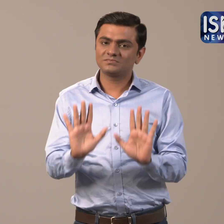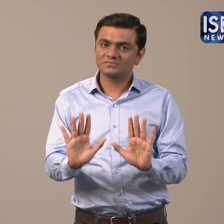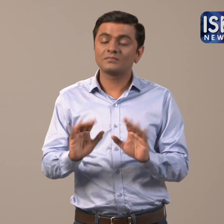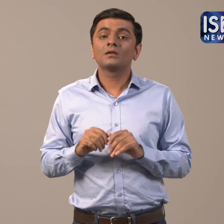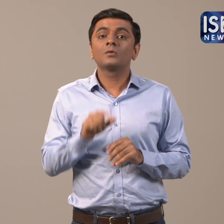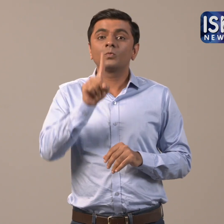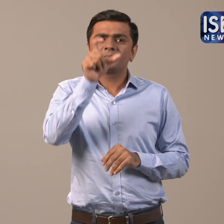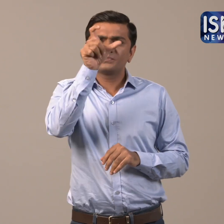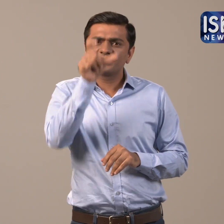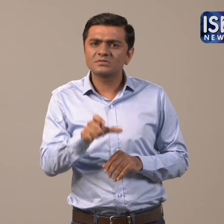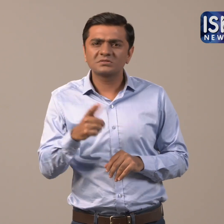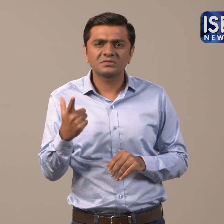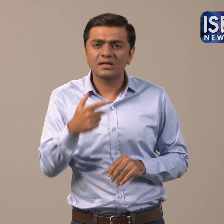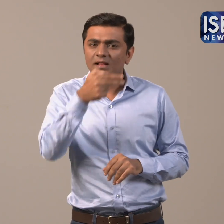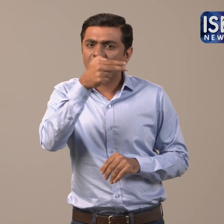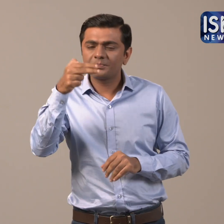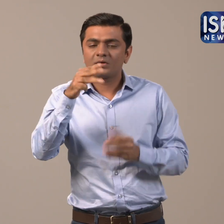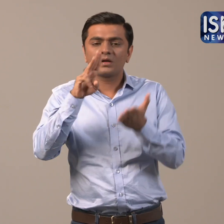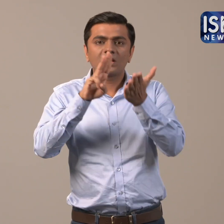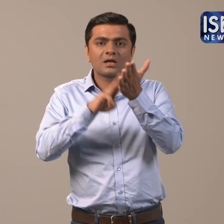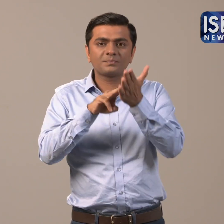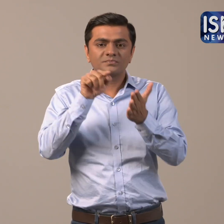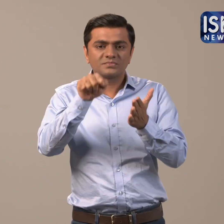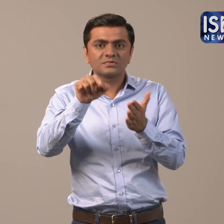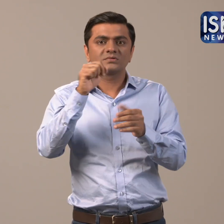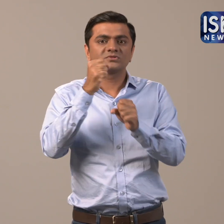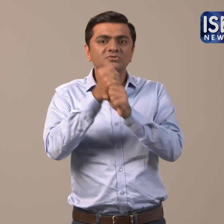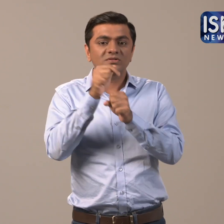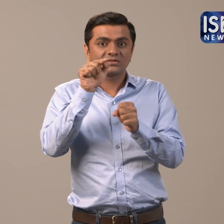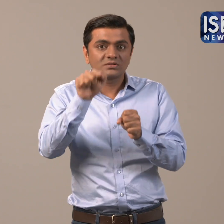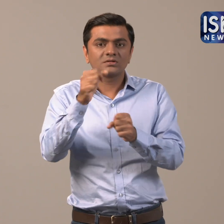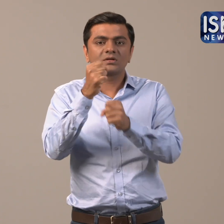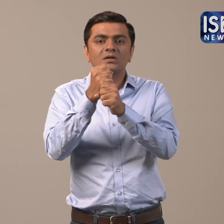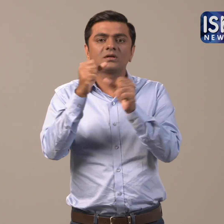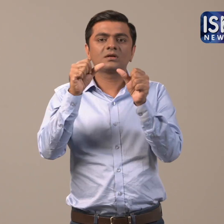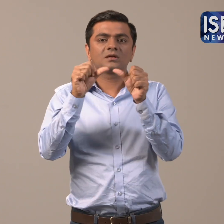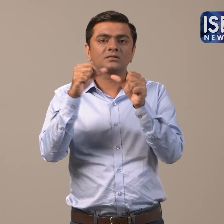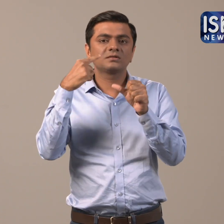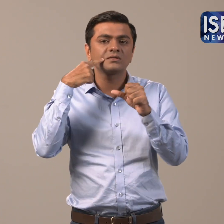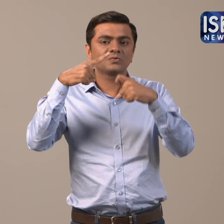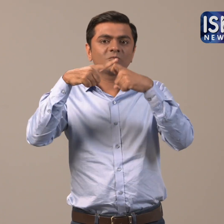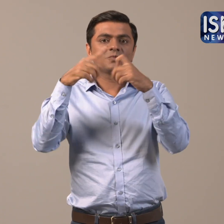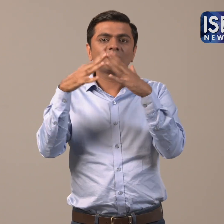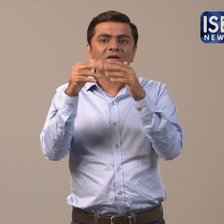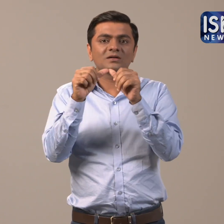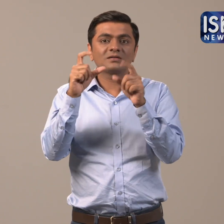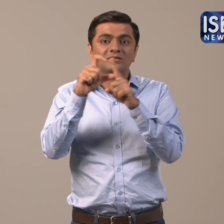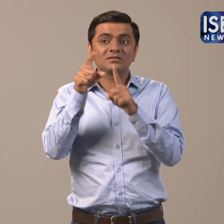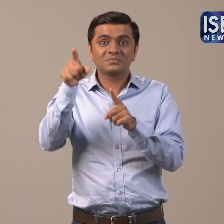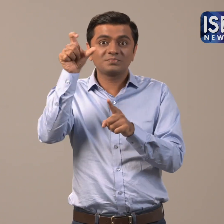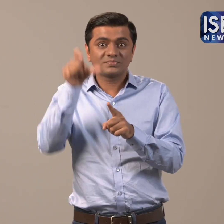M.G.Gaikwad Commision